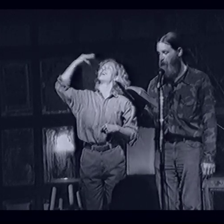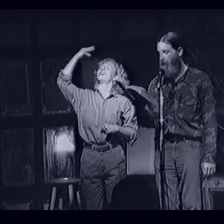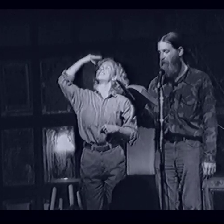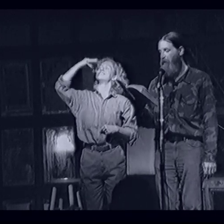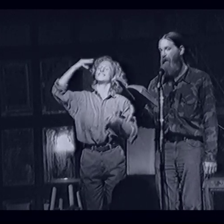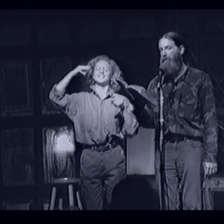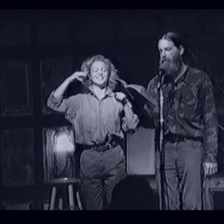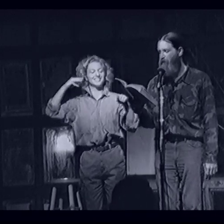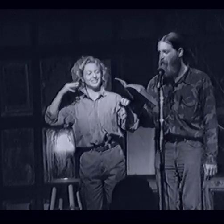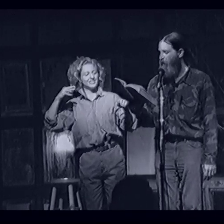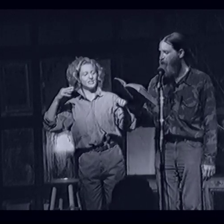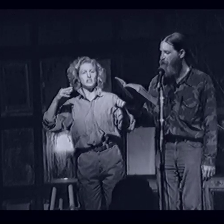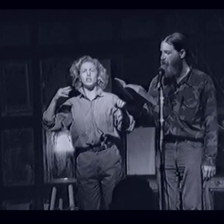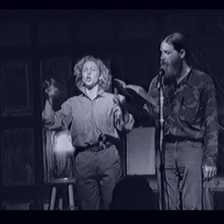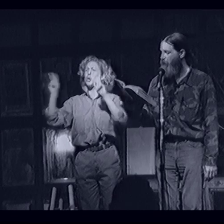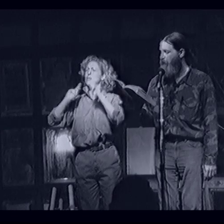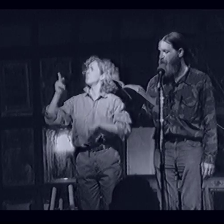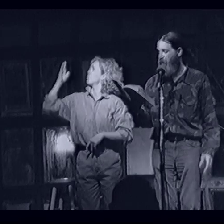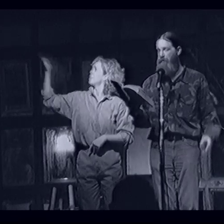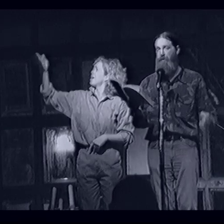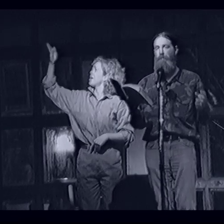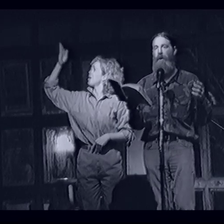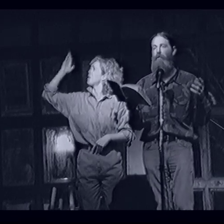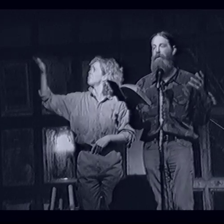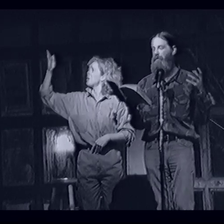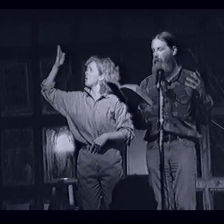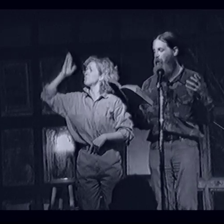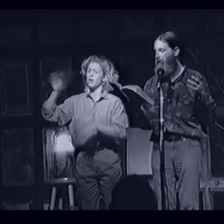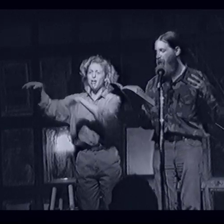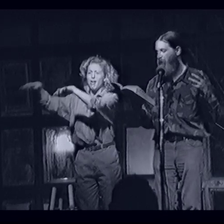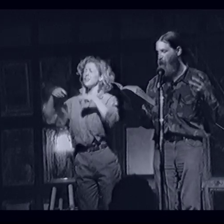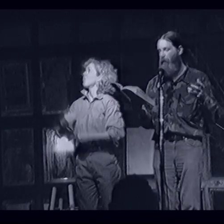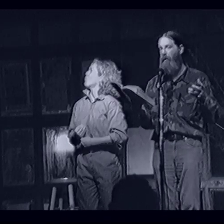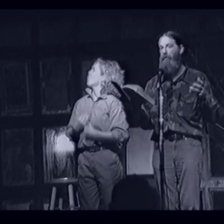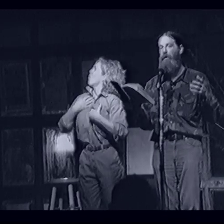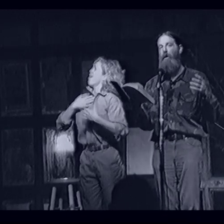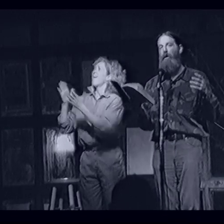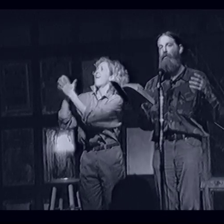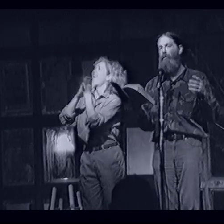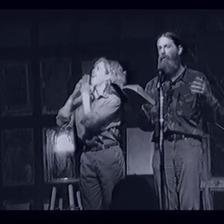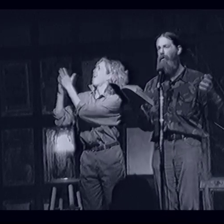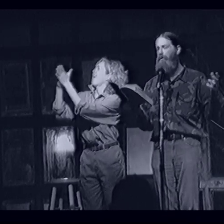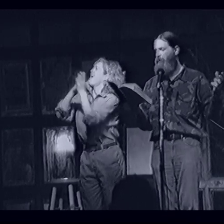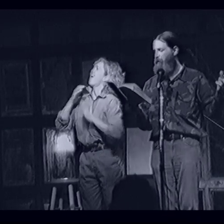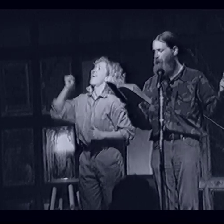As speaker after speaker gives their inspiring talk And the crowd roars and applauds